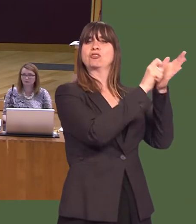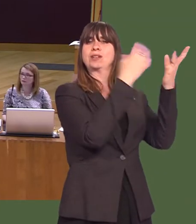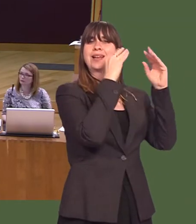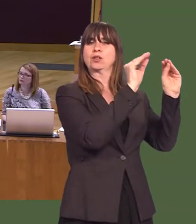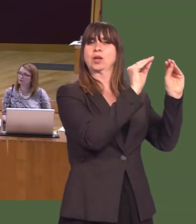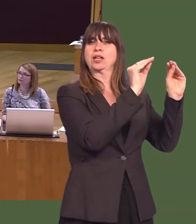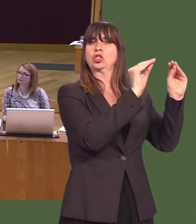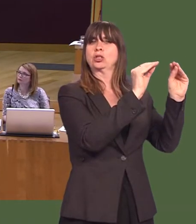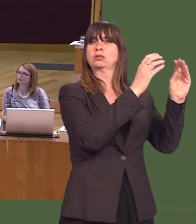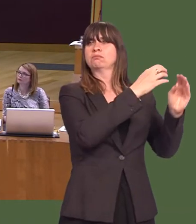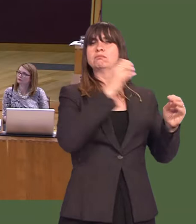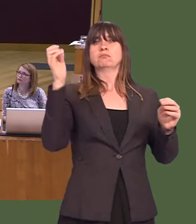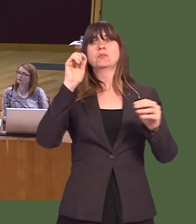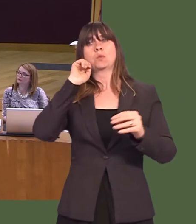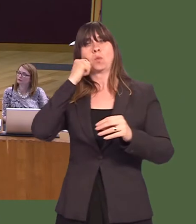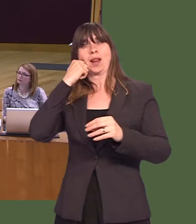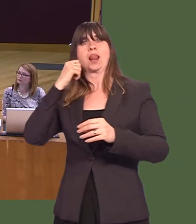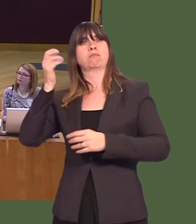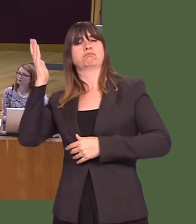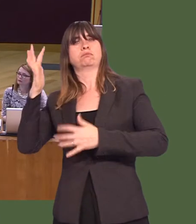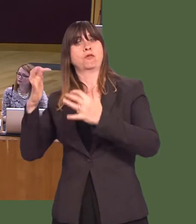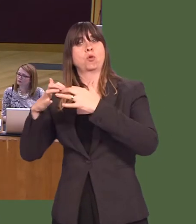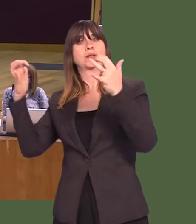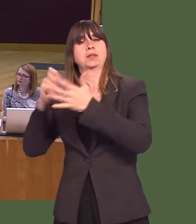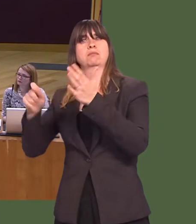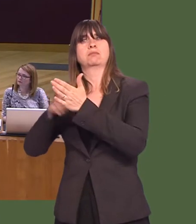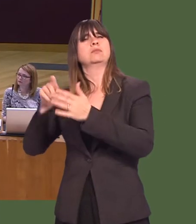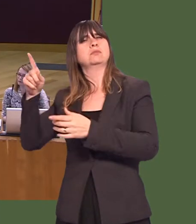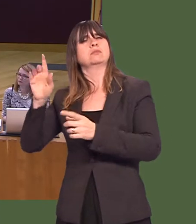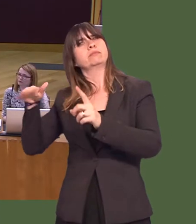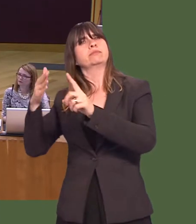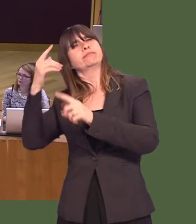party is standing in this Westminster election on a policy of increasing income tax for people